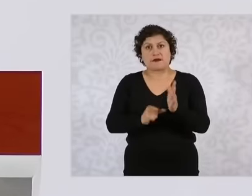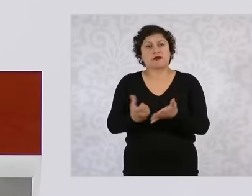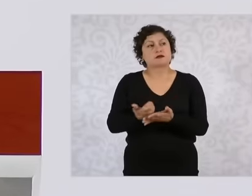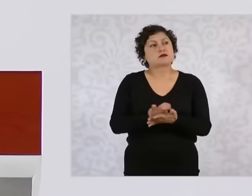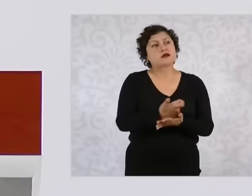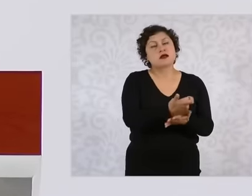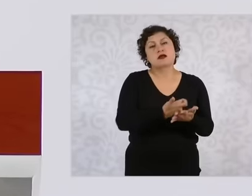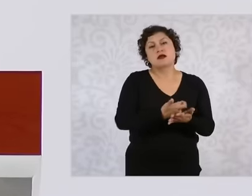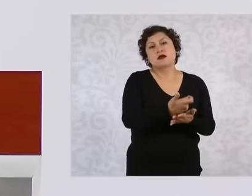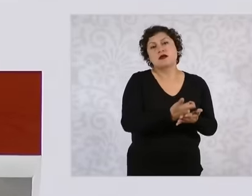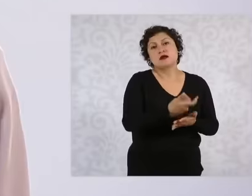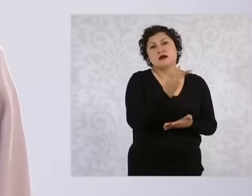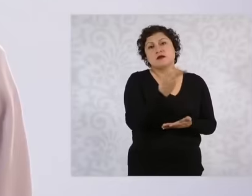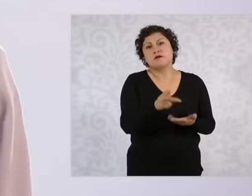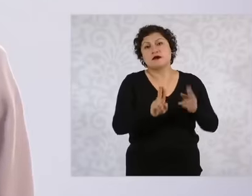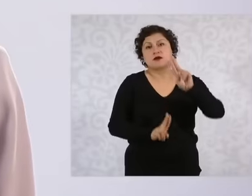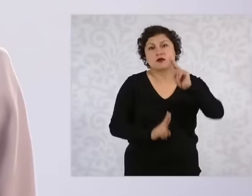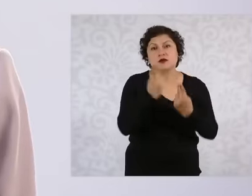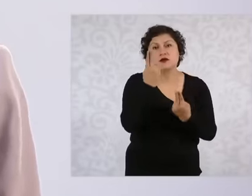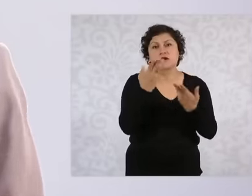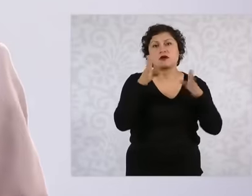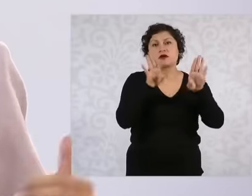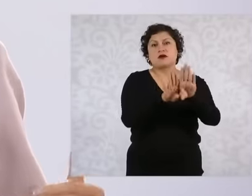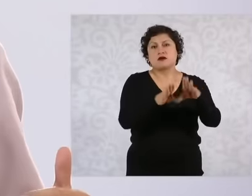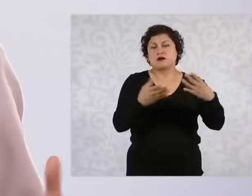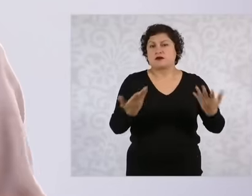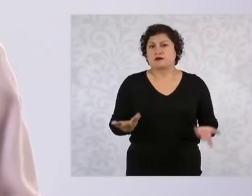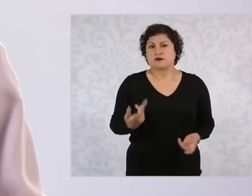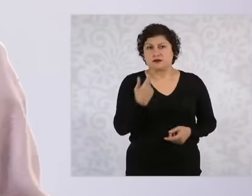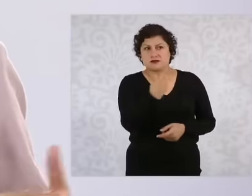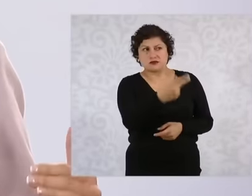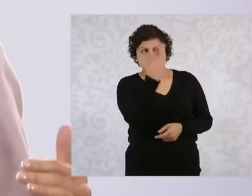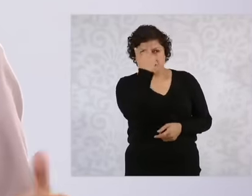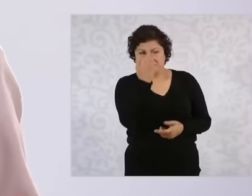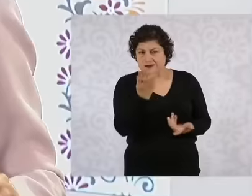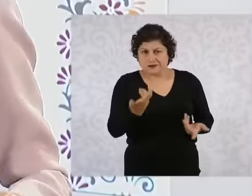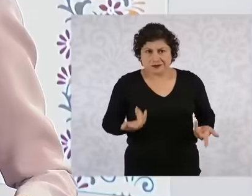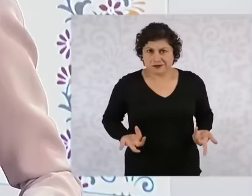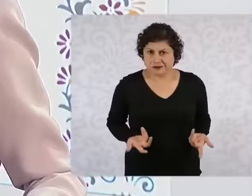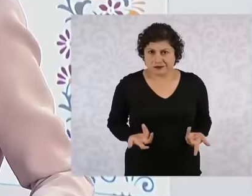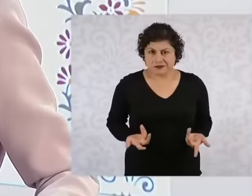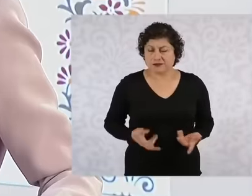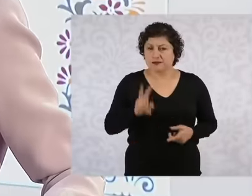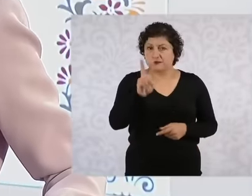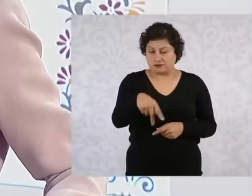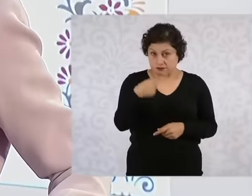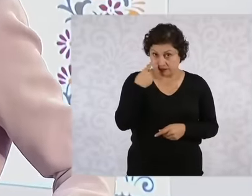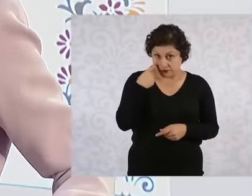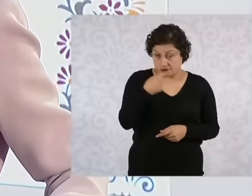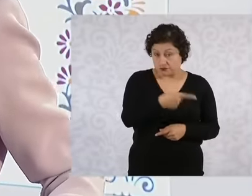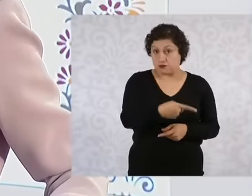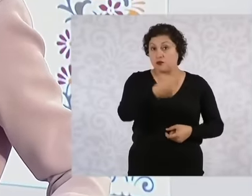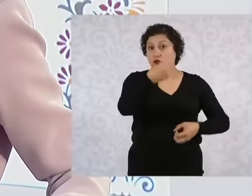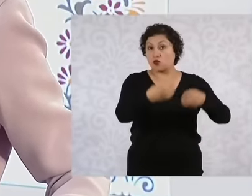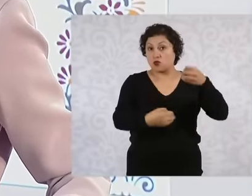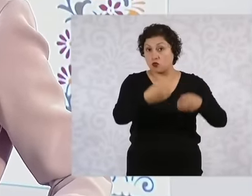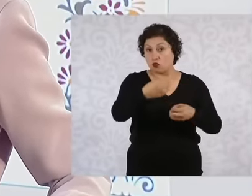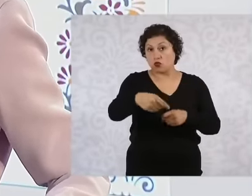But also they have no reason to exist, I say the judges, well, they, and they. Well, they are going to be